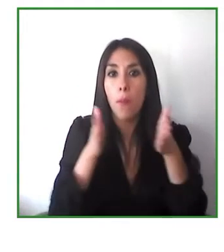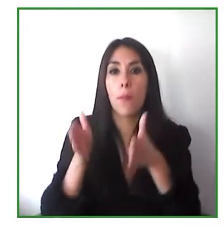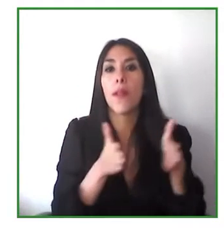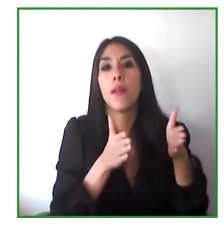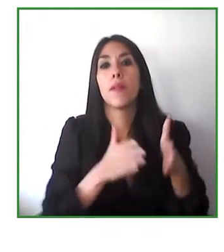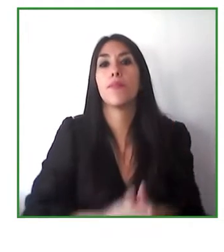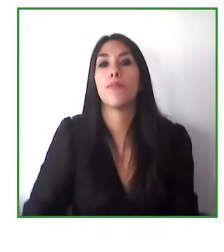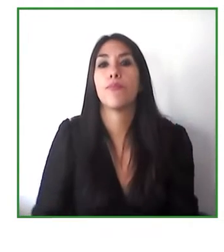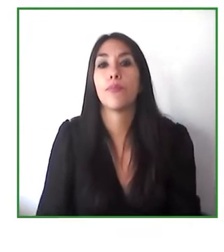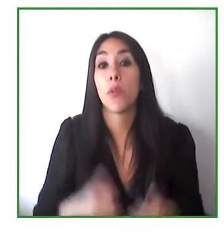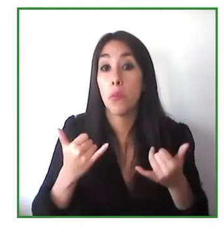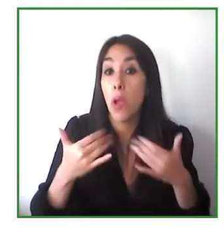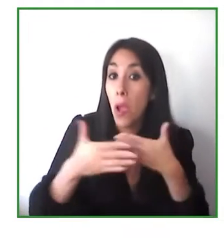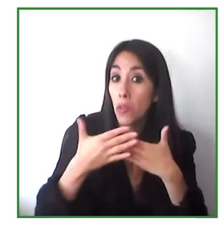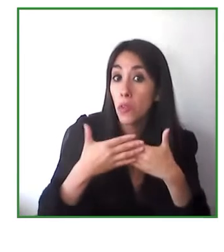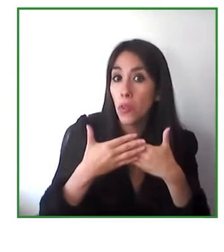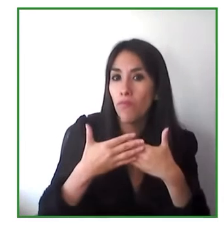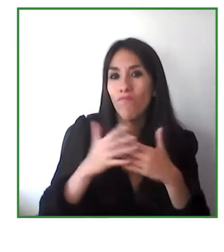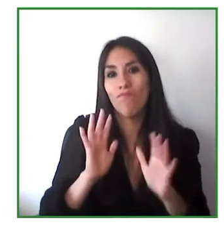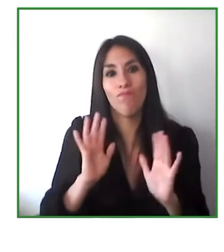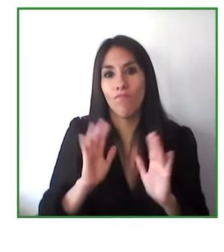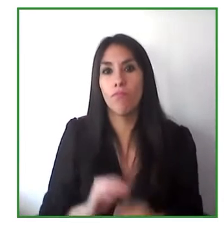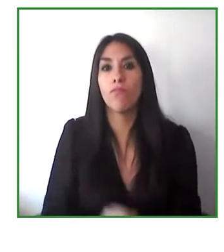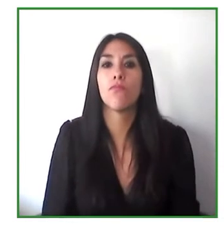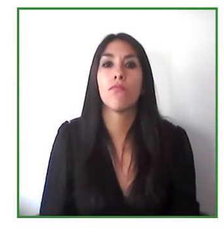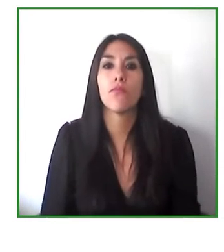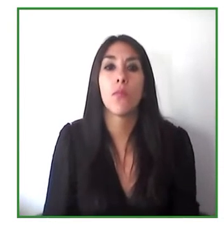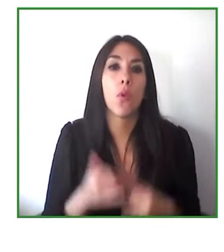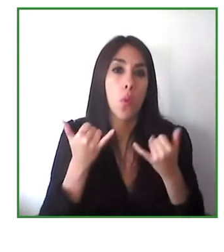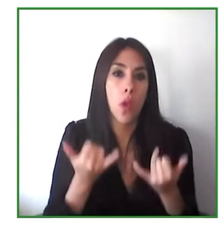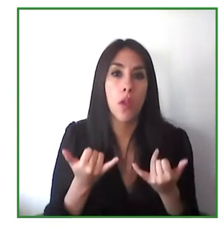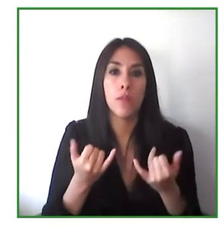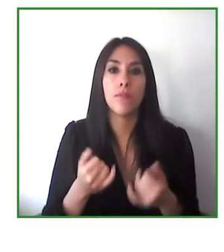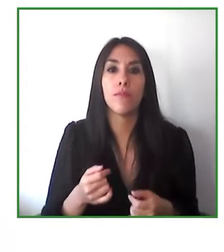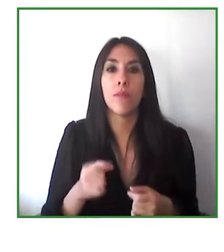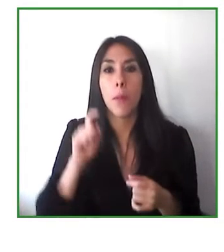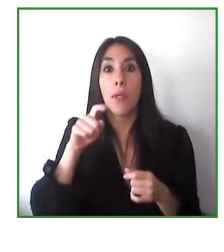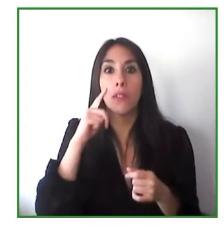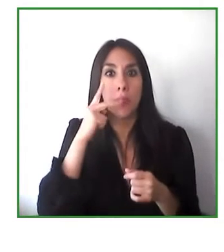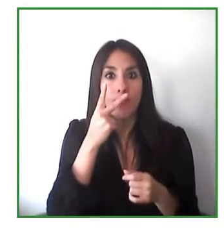been easy today we are going to be focused in